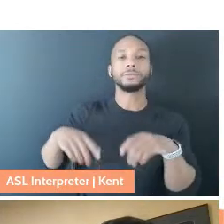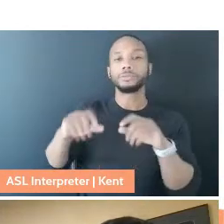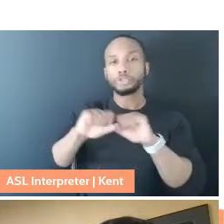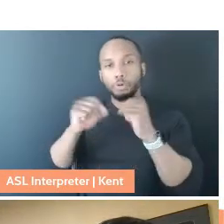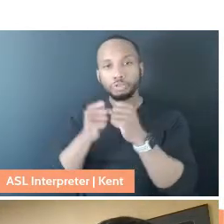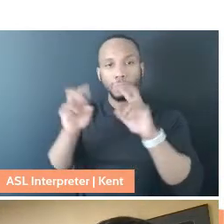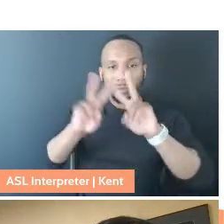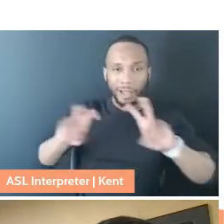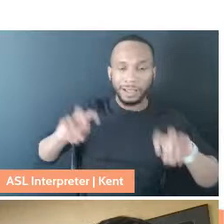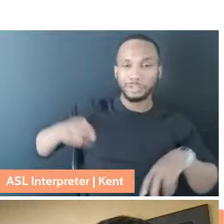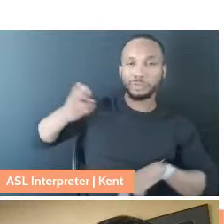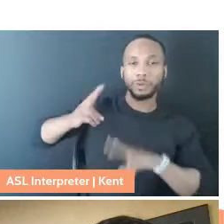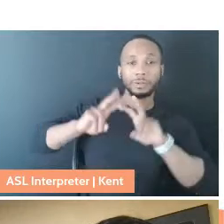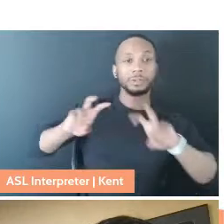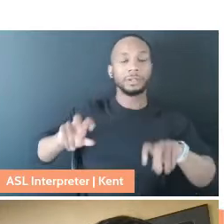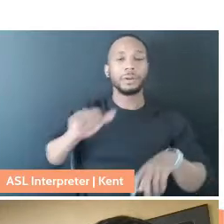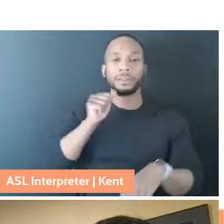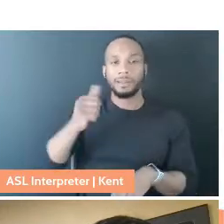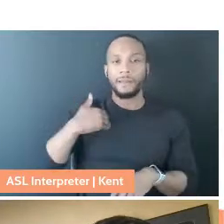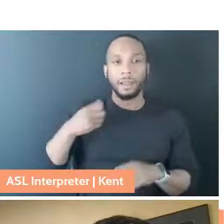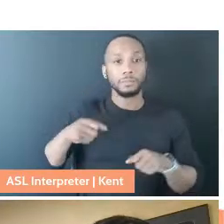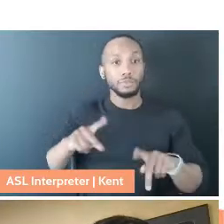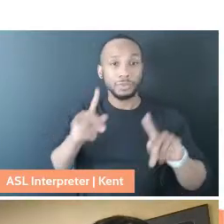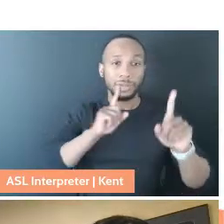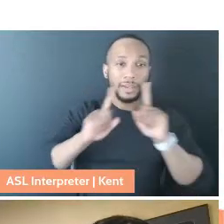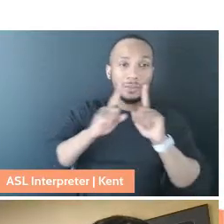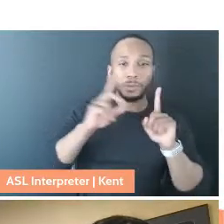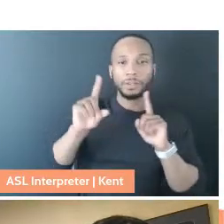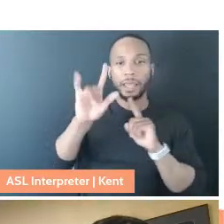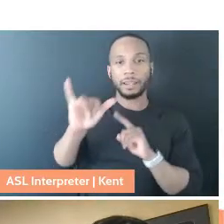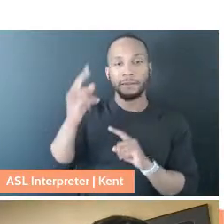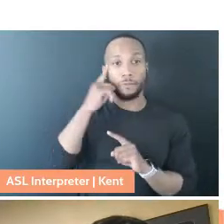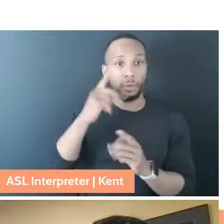And so we didn't get to interview Dani for this project, so I'm so glad that you're here with us,